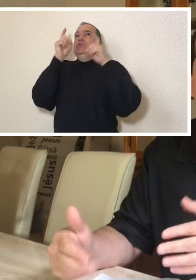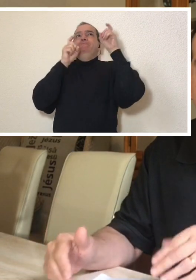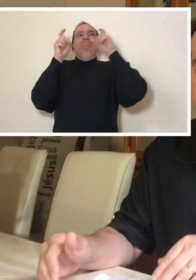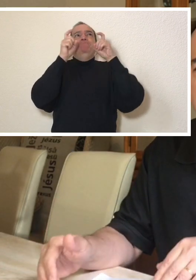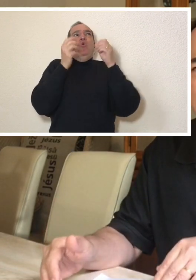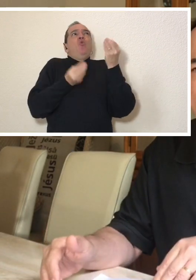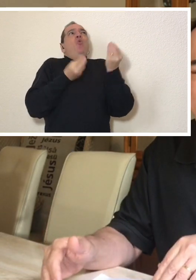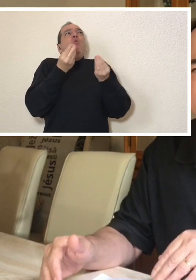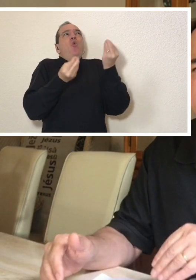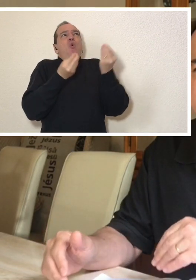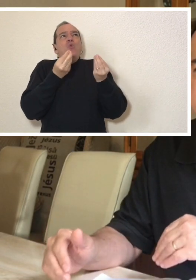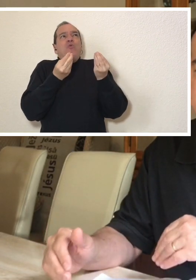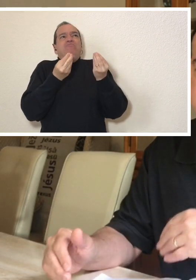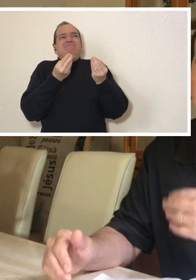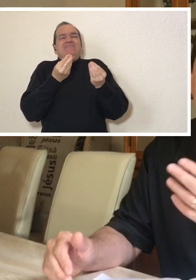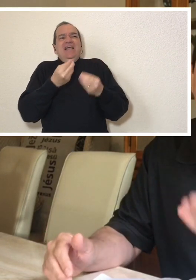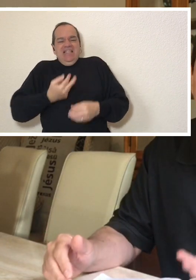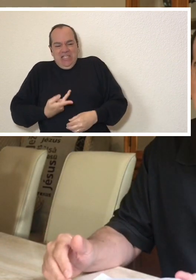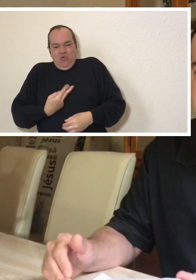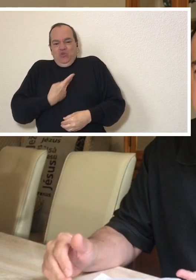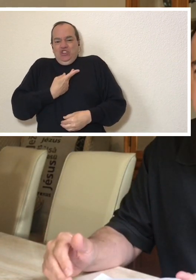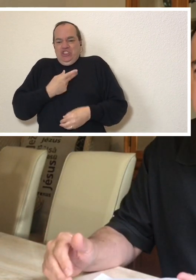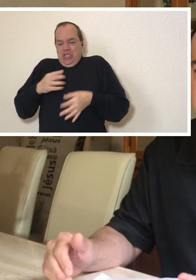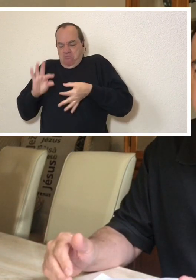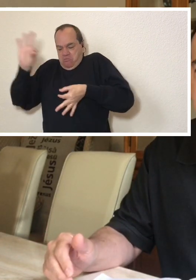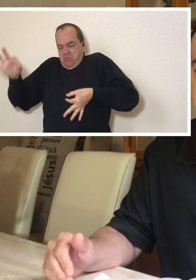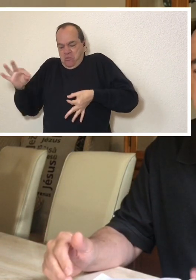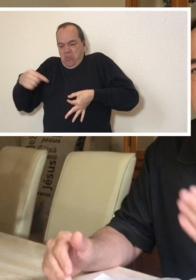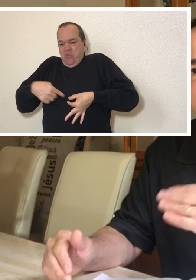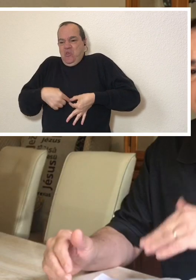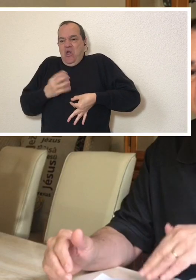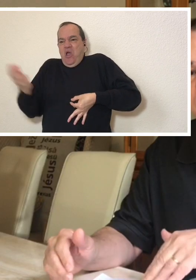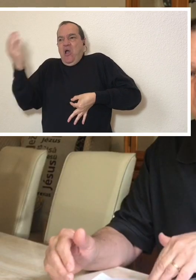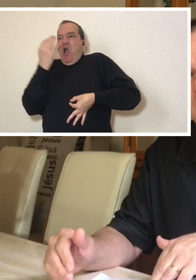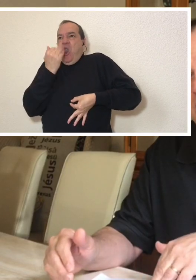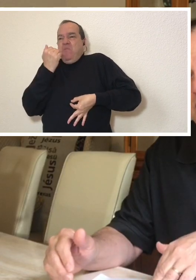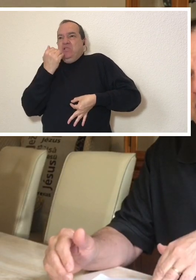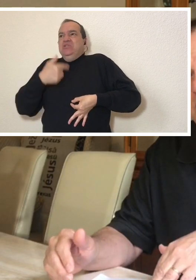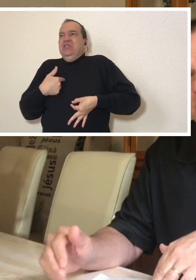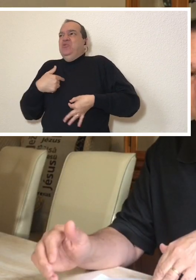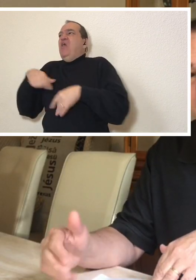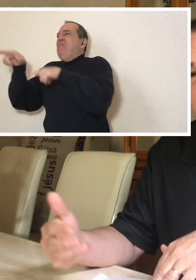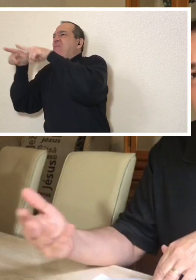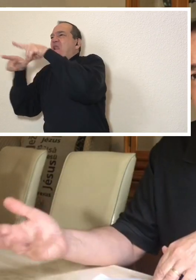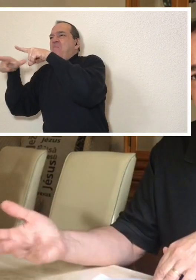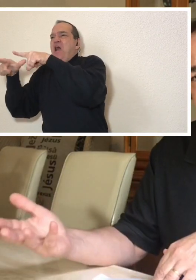to get a little worried both financially and professionally. I had just started a new job